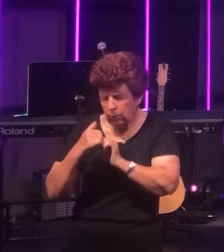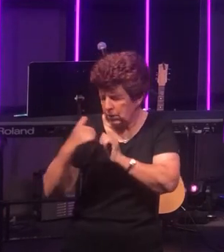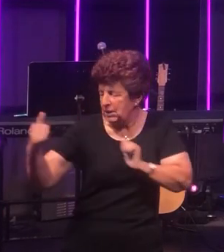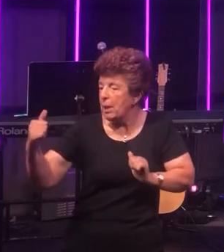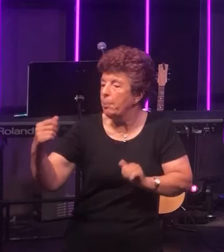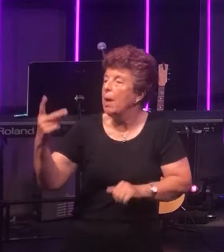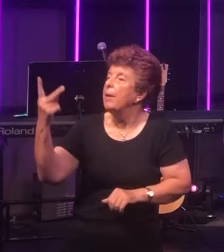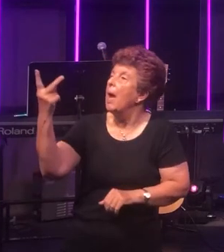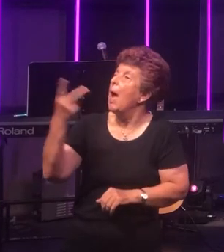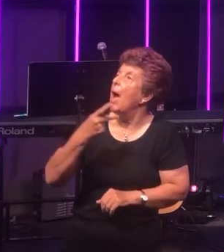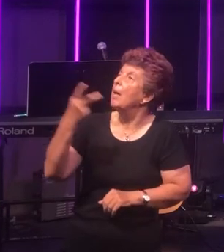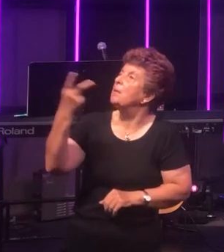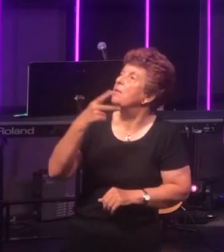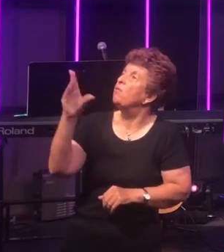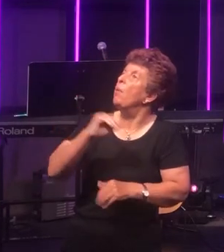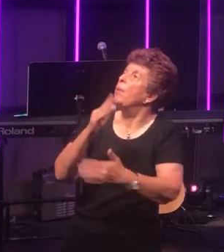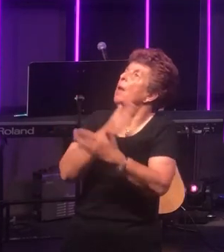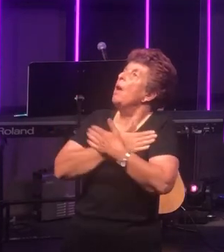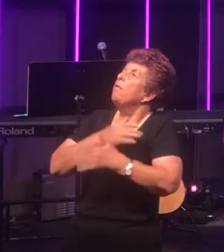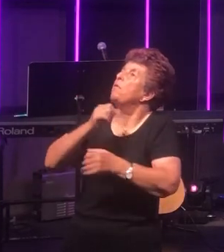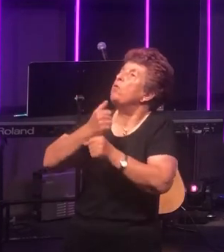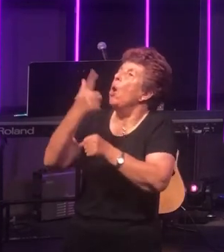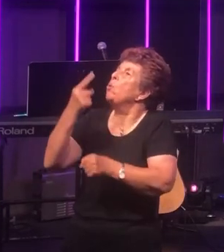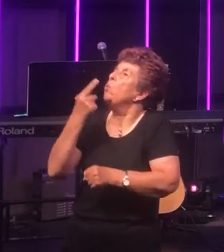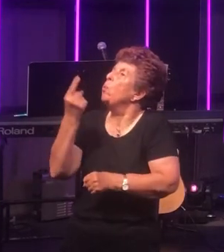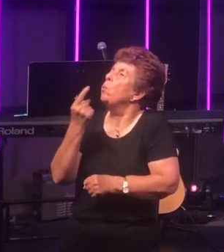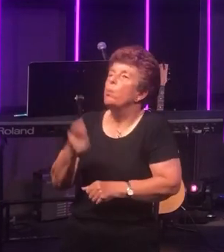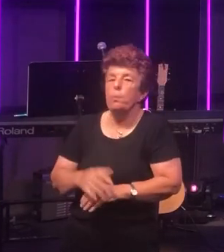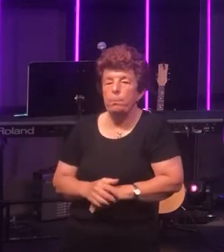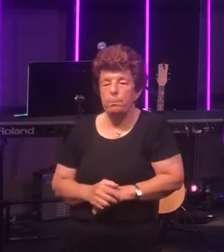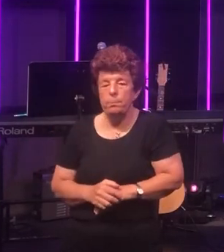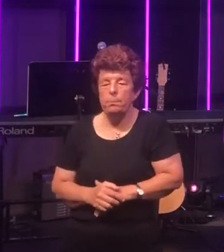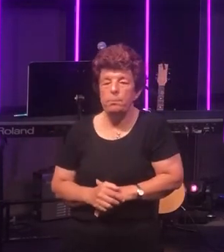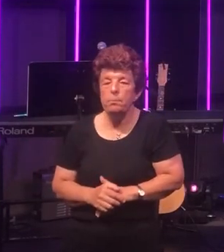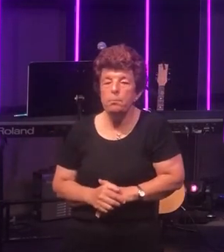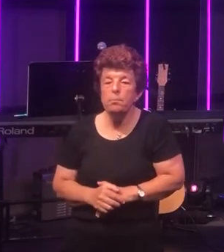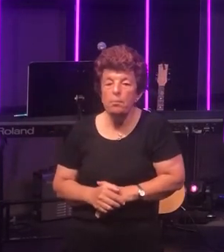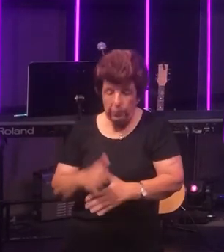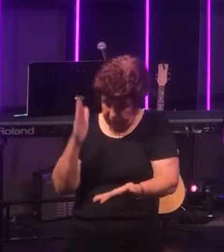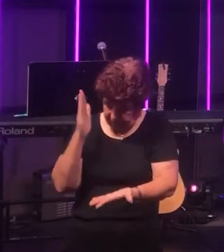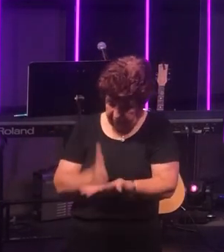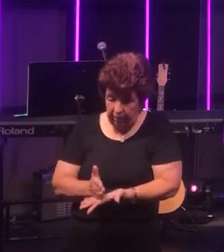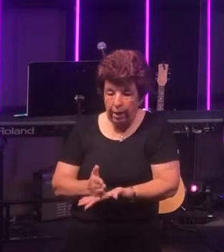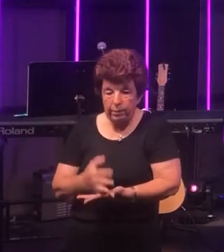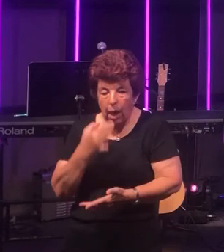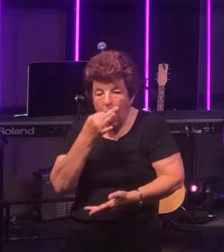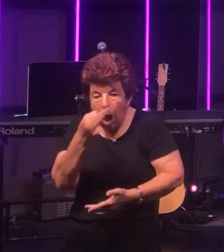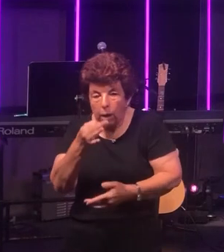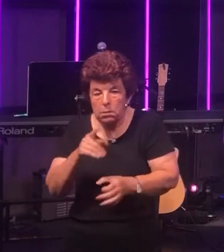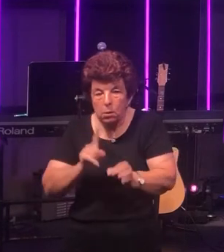from the love of God?" The fact that he asked that question it's a strong